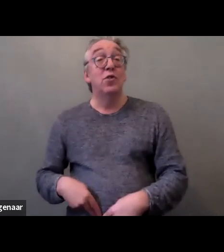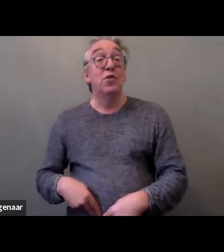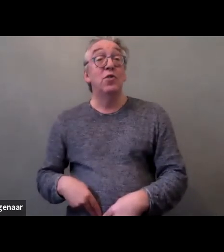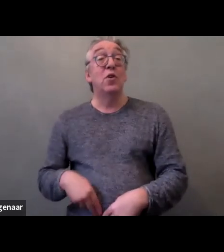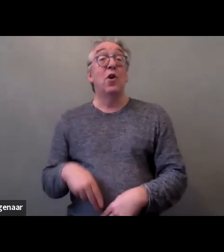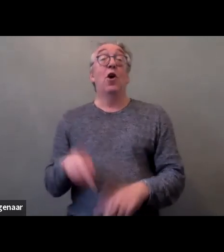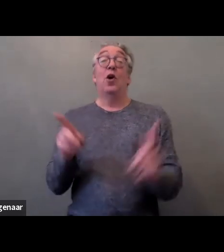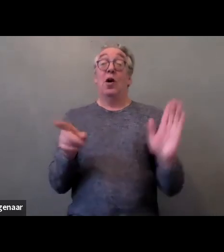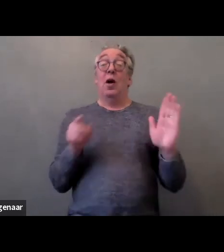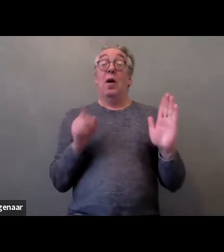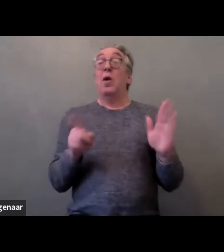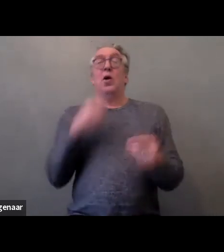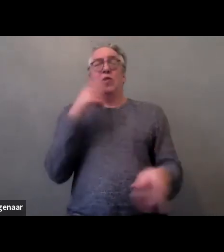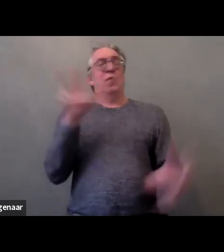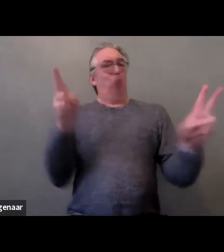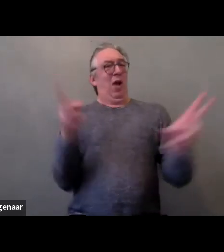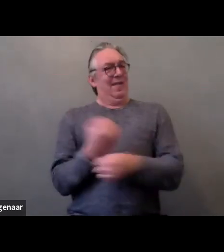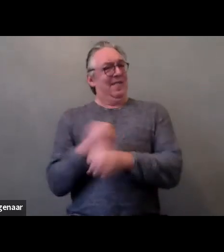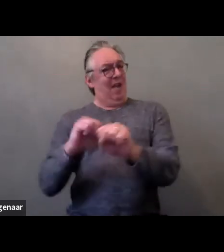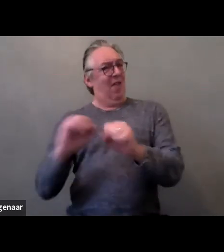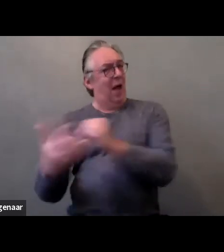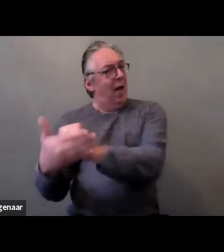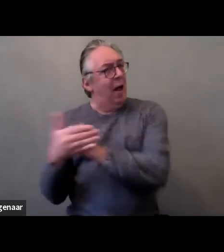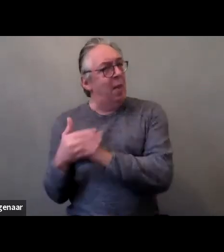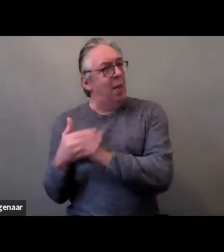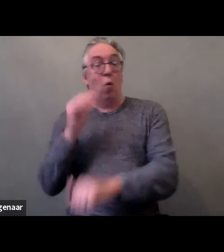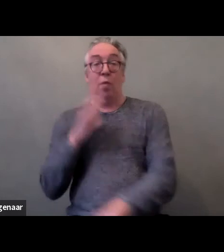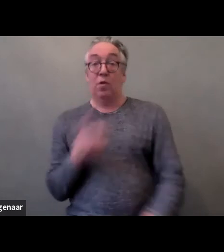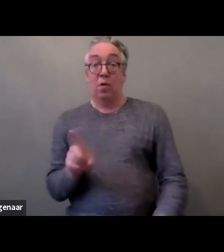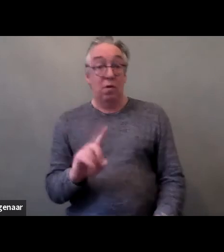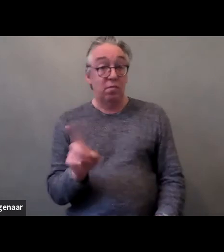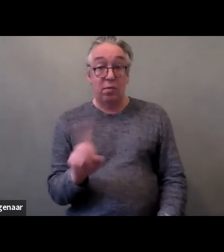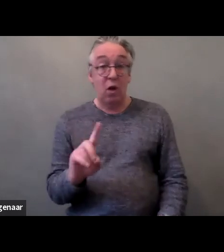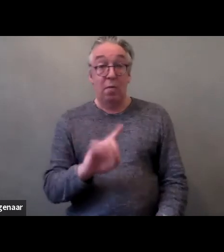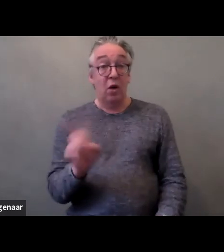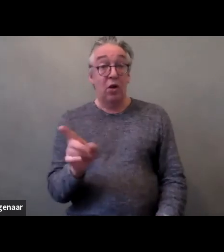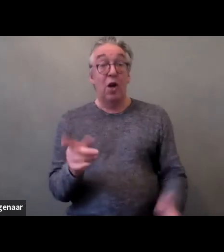but the problem is that incapacitation still exists as a legal institution.